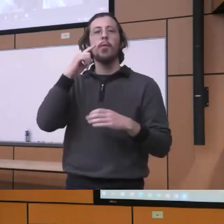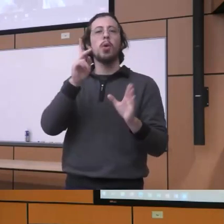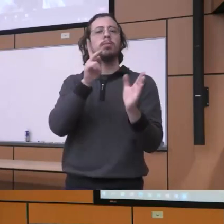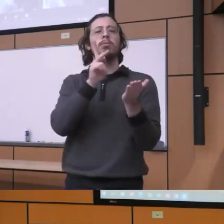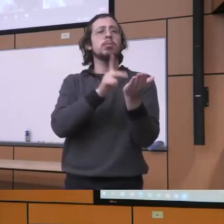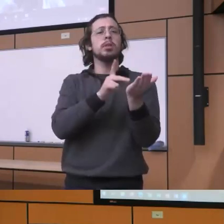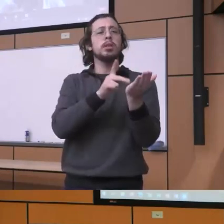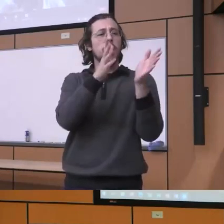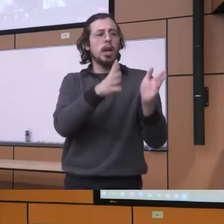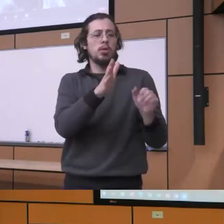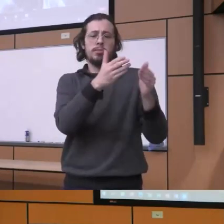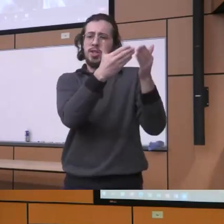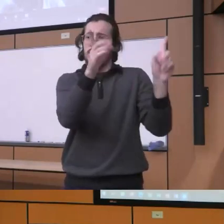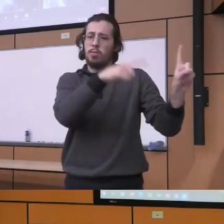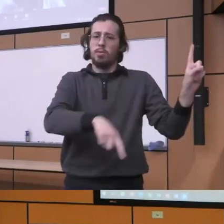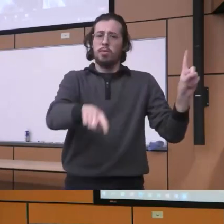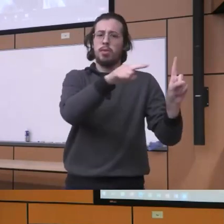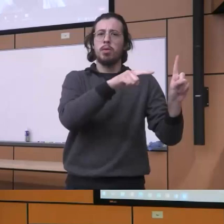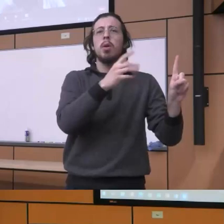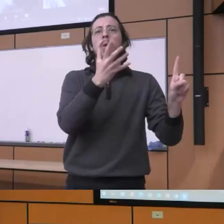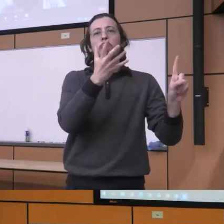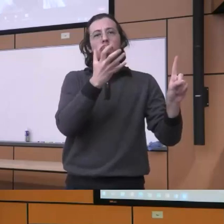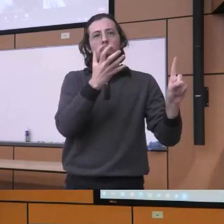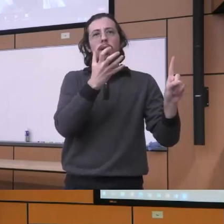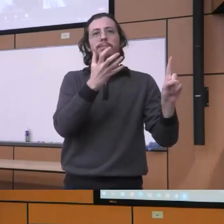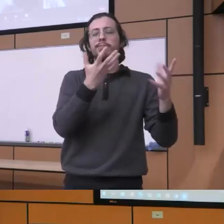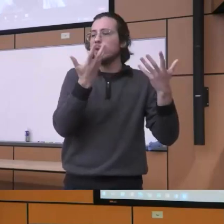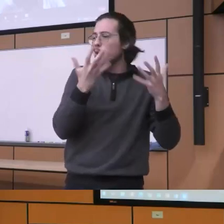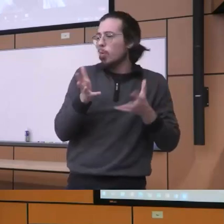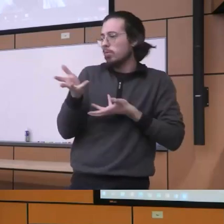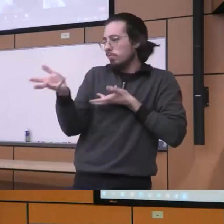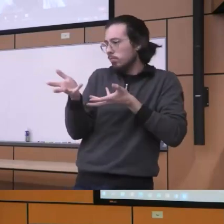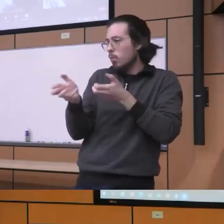general you know wanting to really basically deal or work you know with patients who have substance